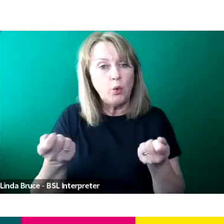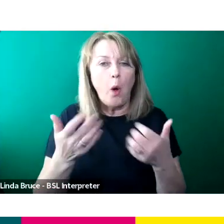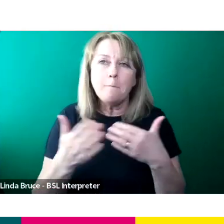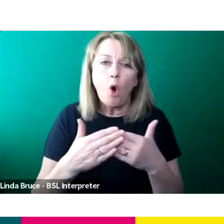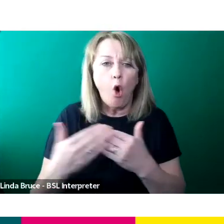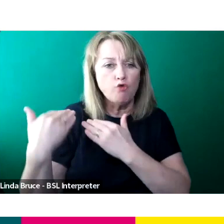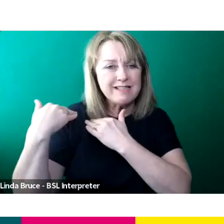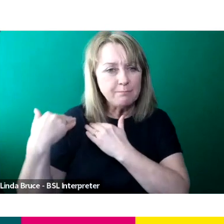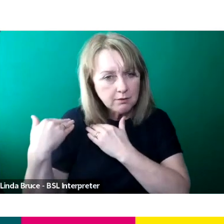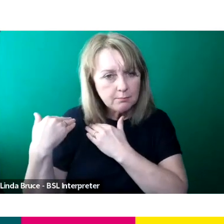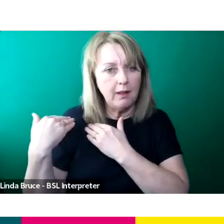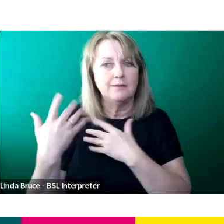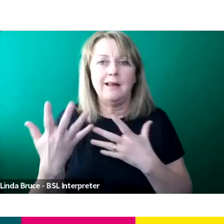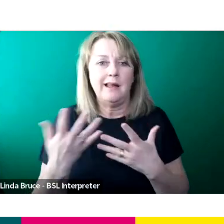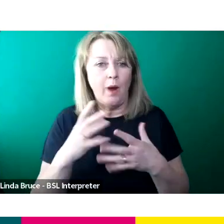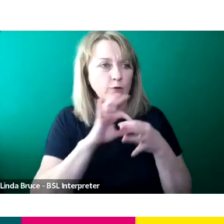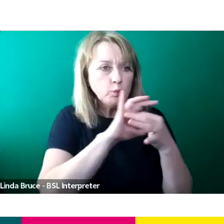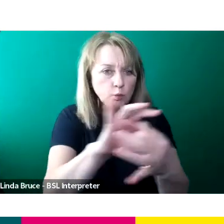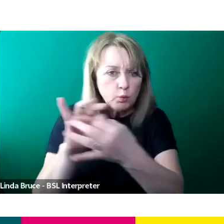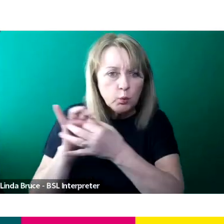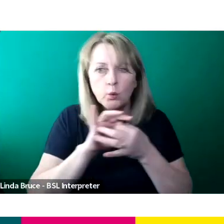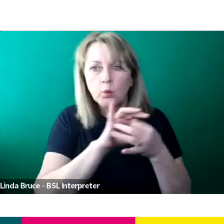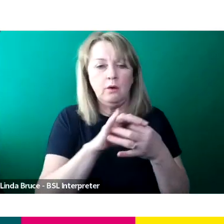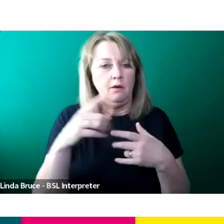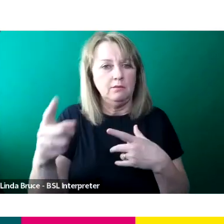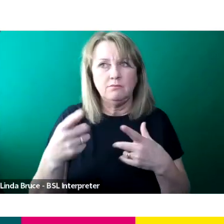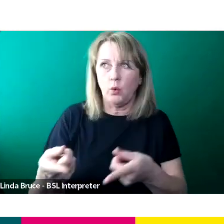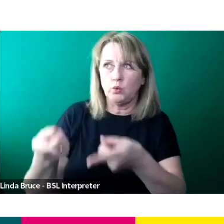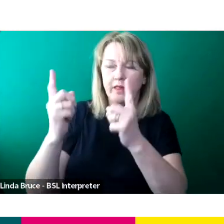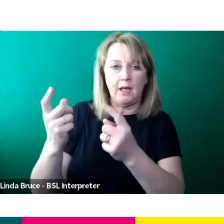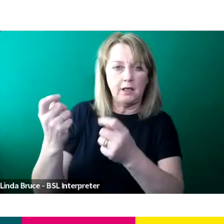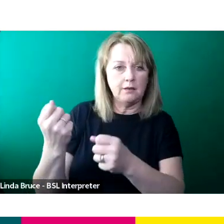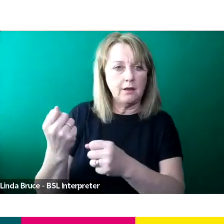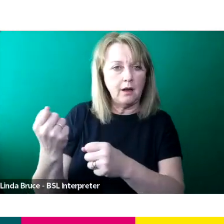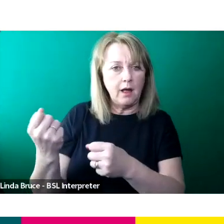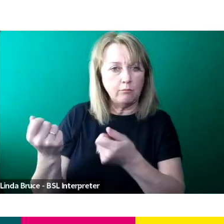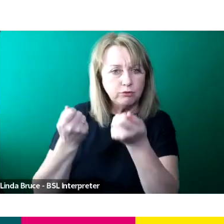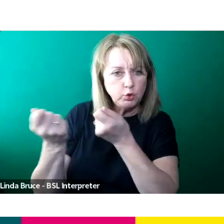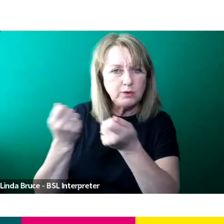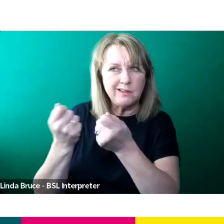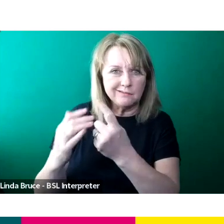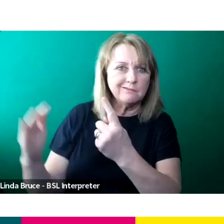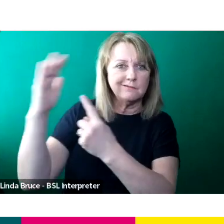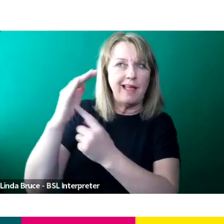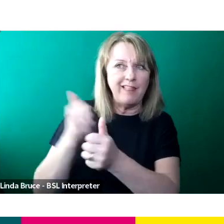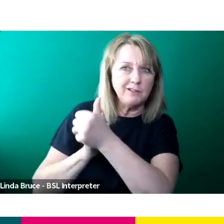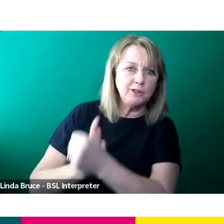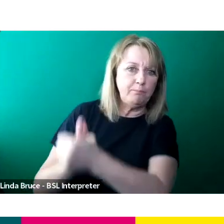You are kind of liaising and speaking to your senior producers and your series producers and supporting them.